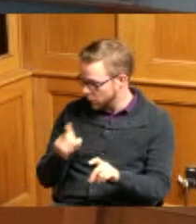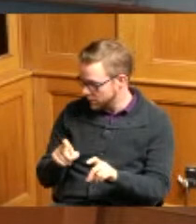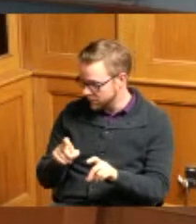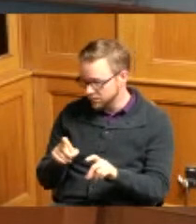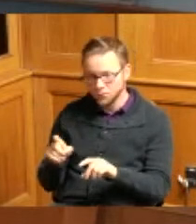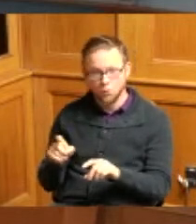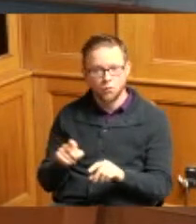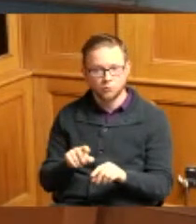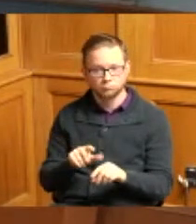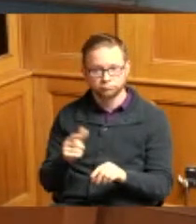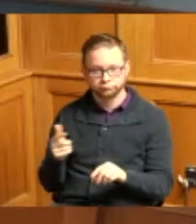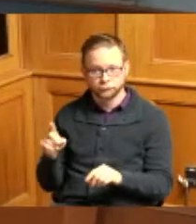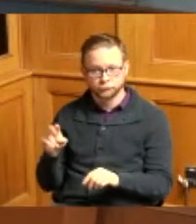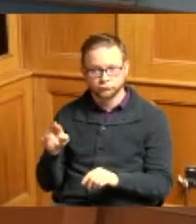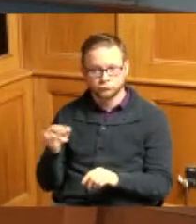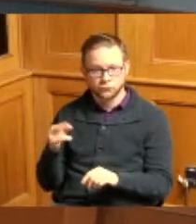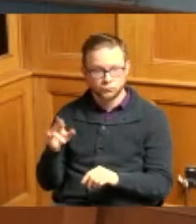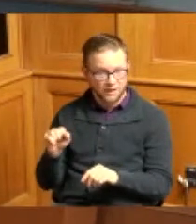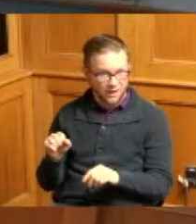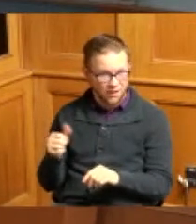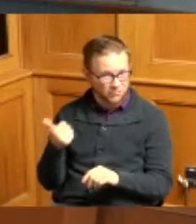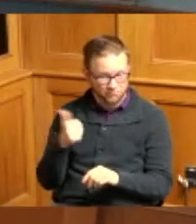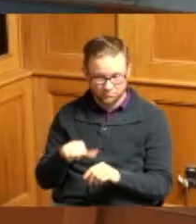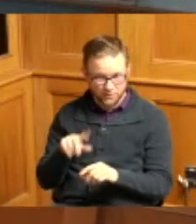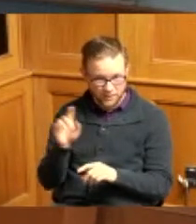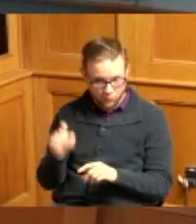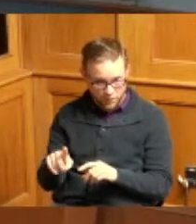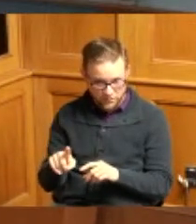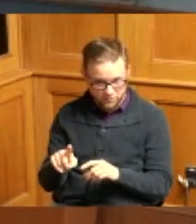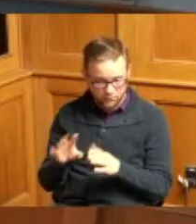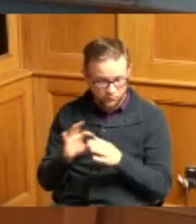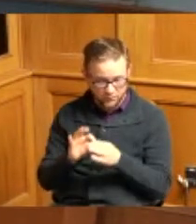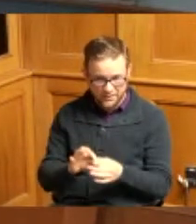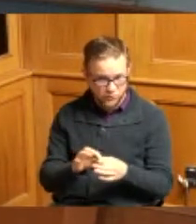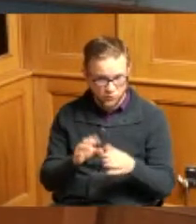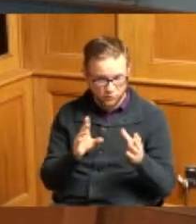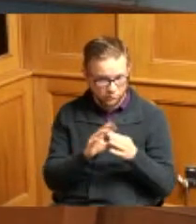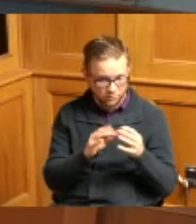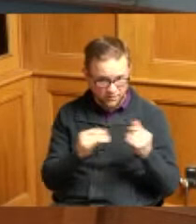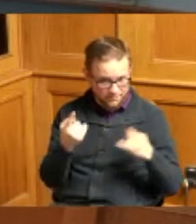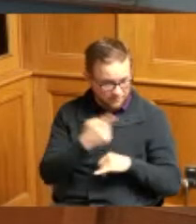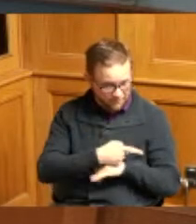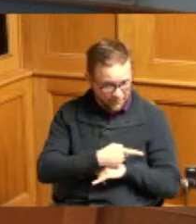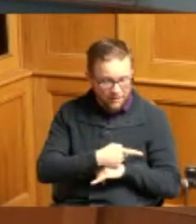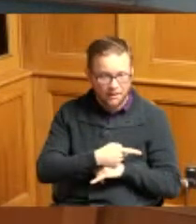Driehaus as it relates to the comments that have been given and whether or not you know we need to